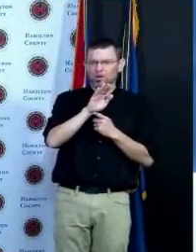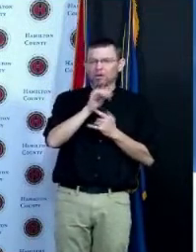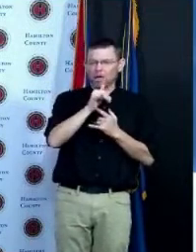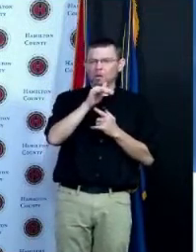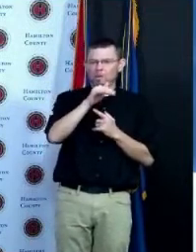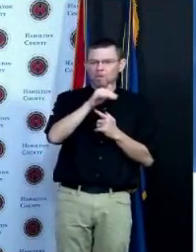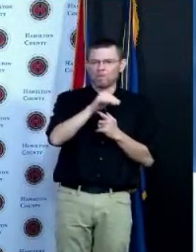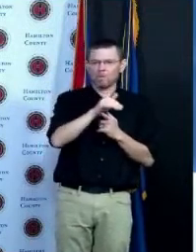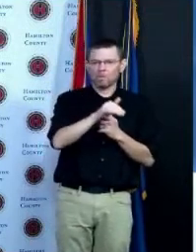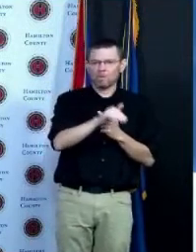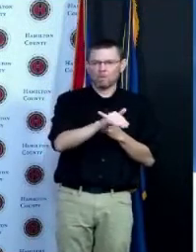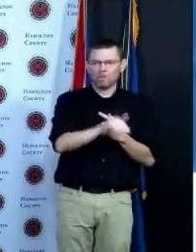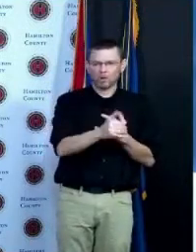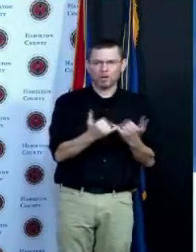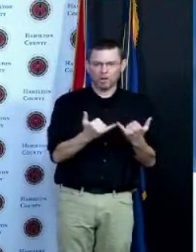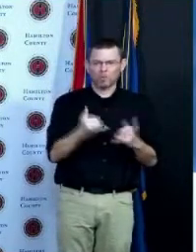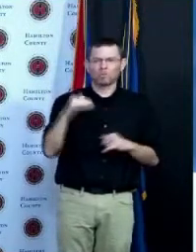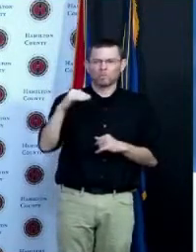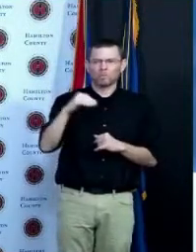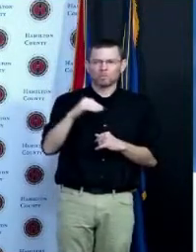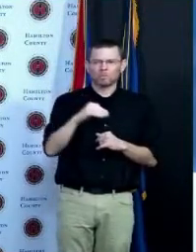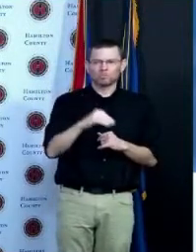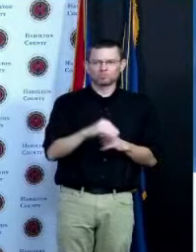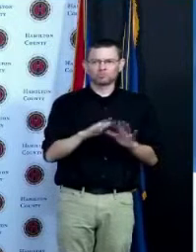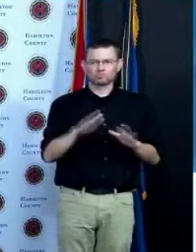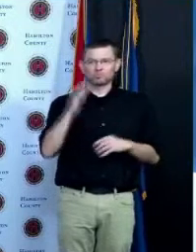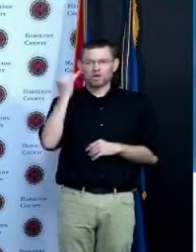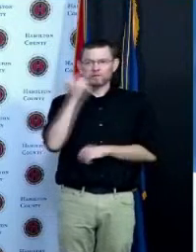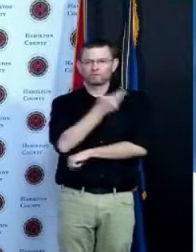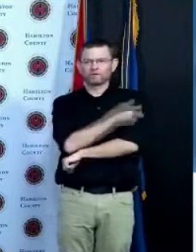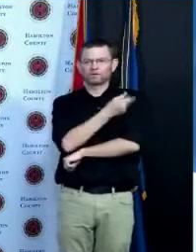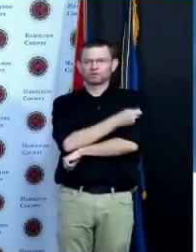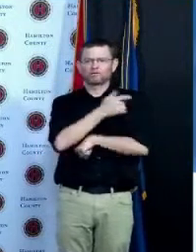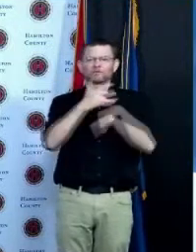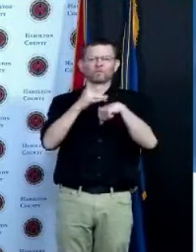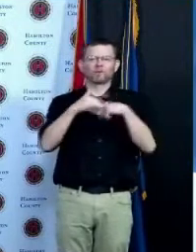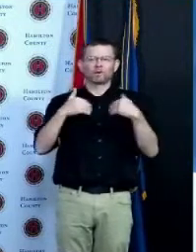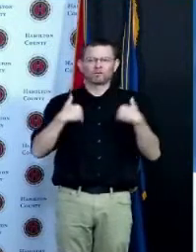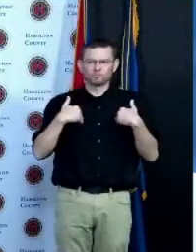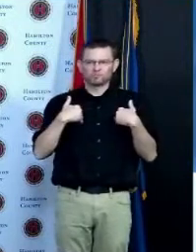because more the vaccine became available I can imagine where we would be right now in May if we